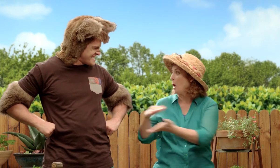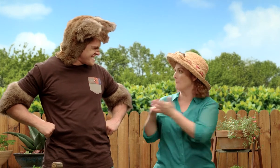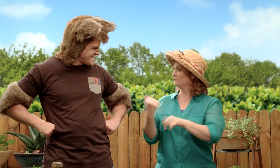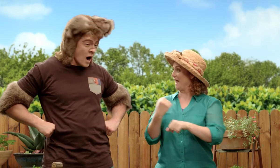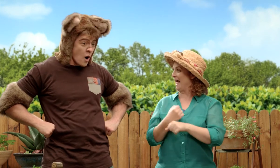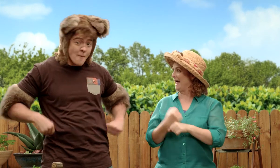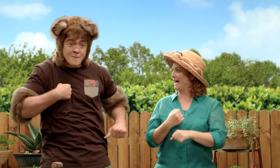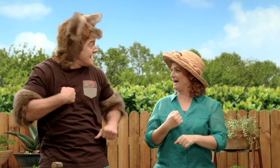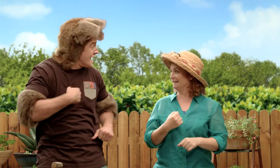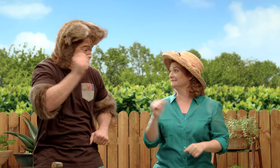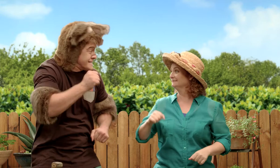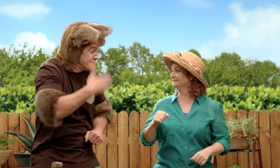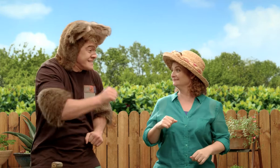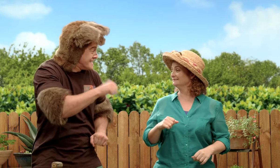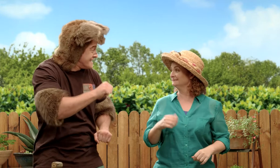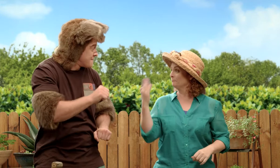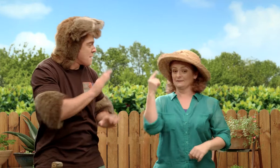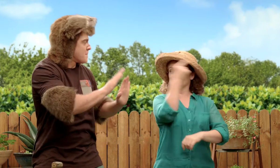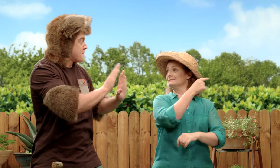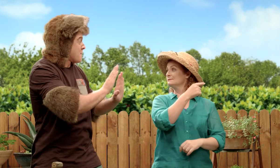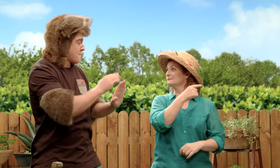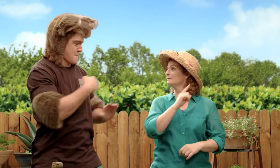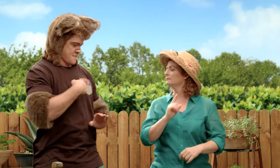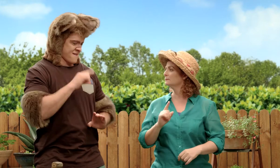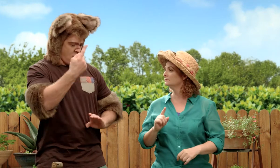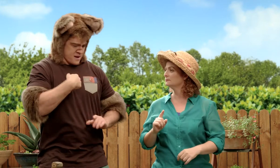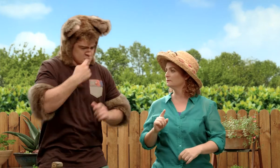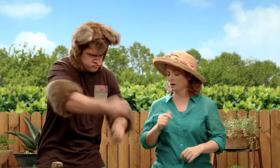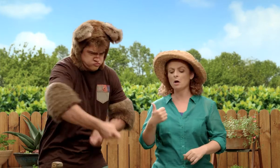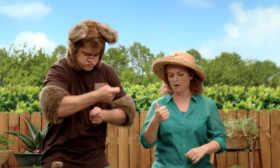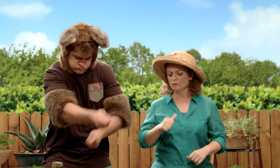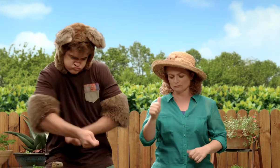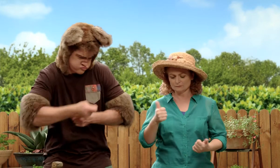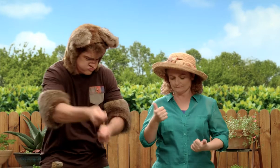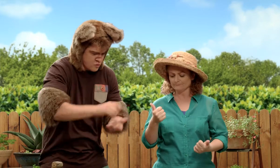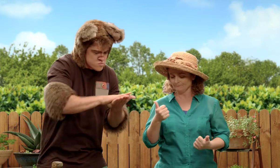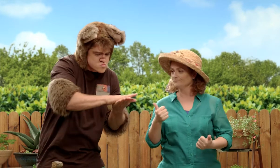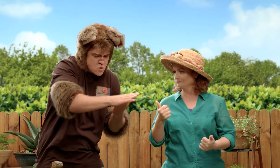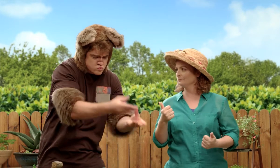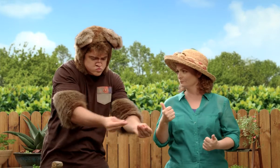Would you like to help me make some? Yes, please. But first, I'll just smooth out your garden,